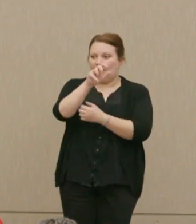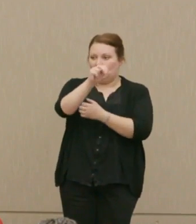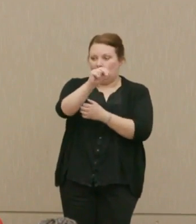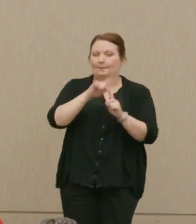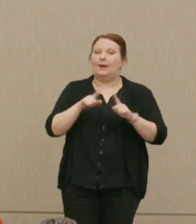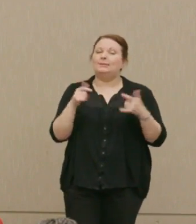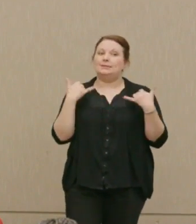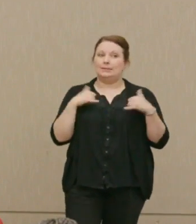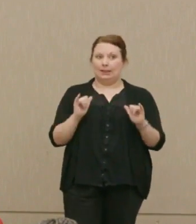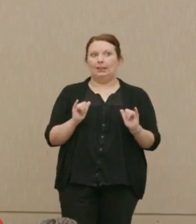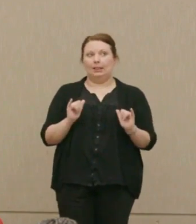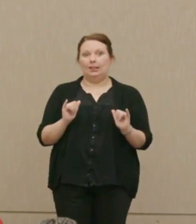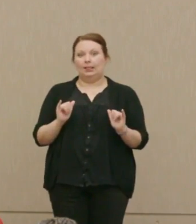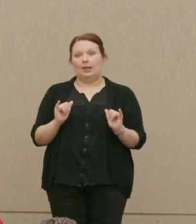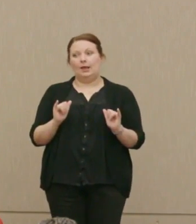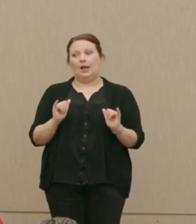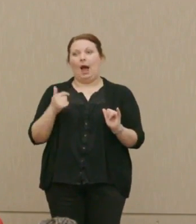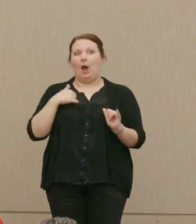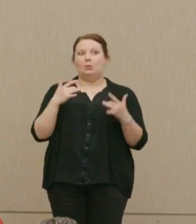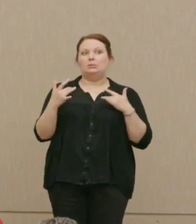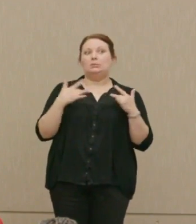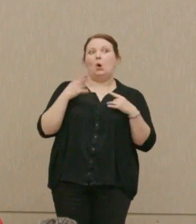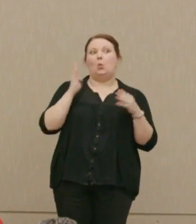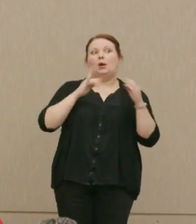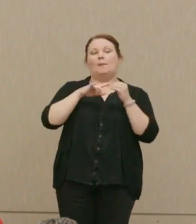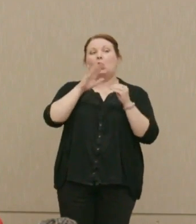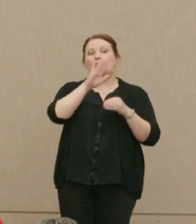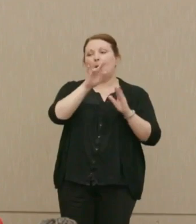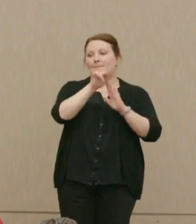Nevertheless, I would have been very worried about her policy in Syria.